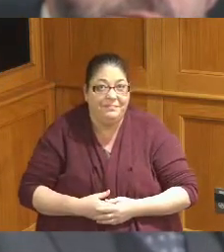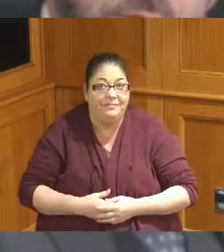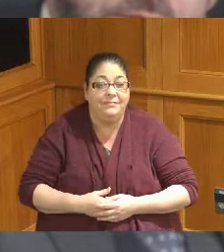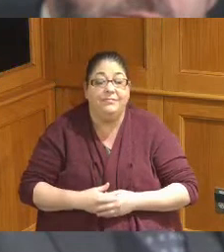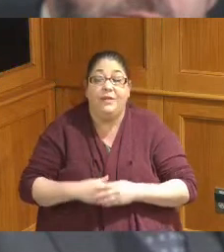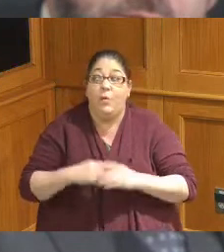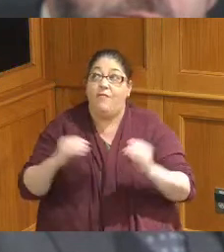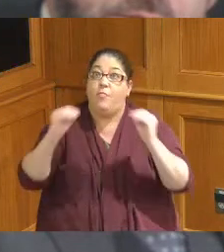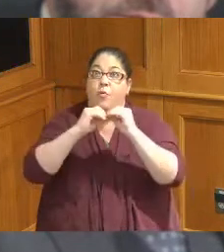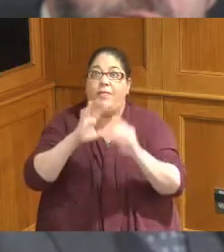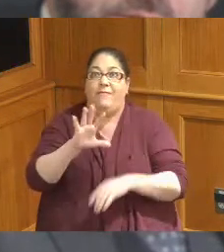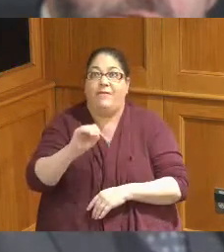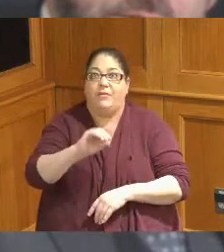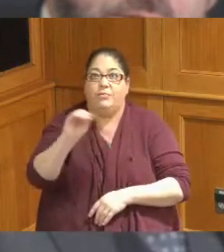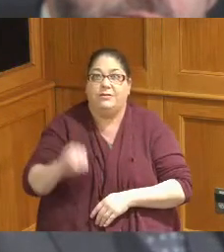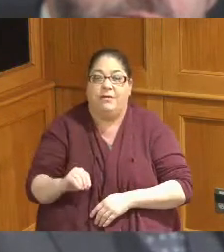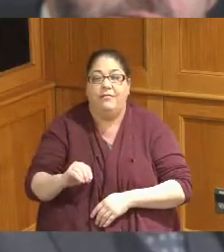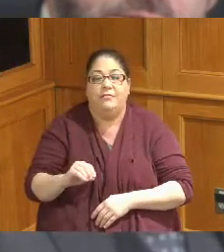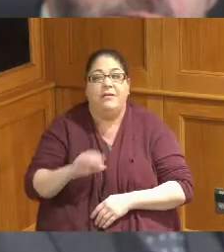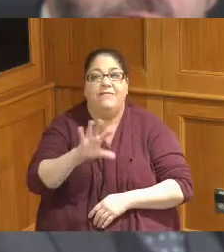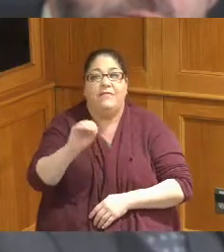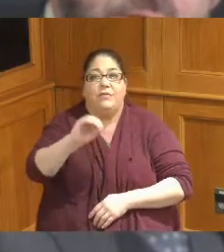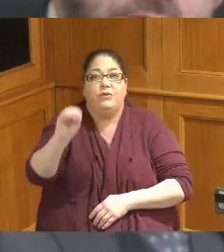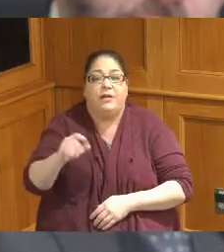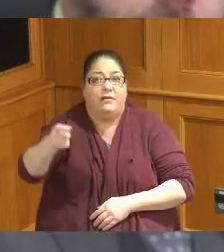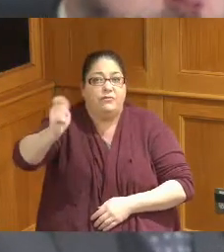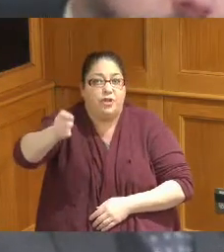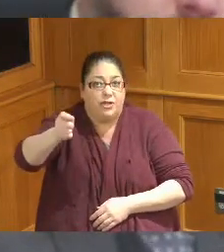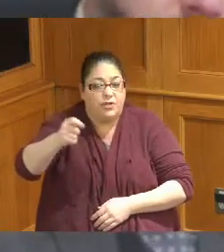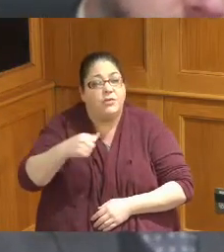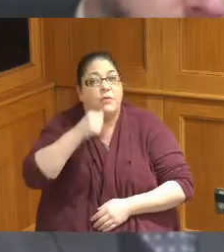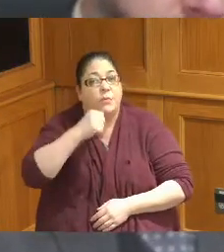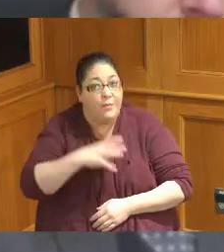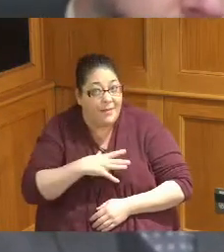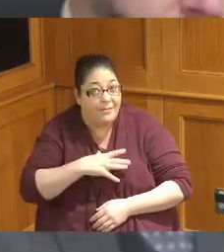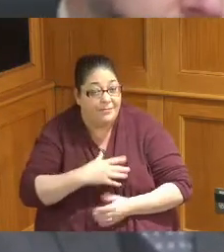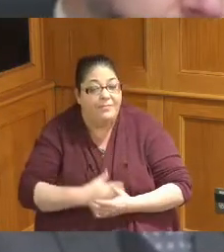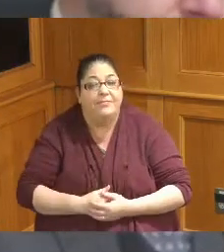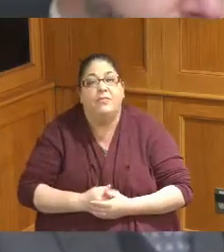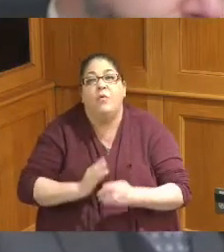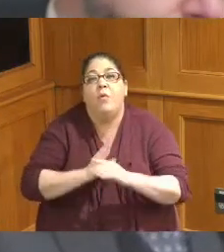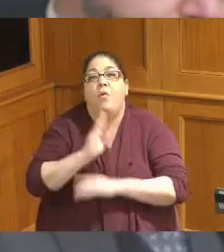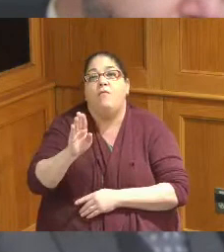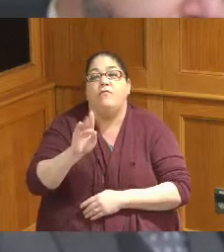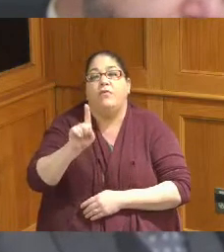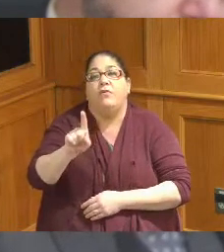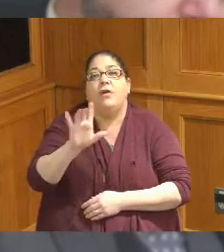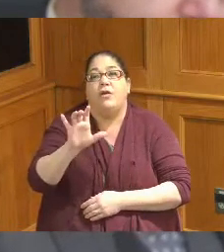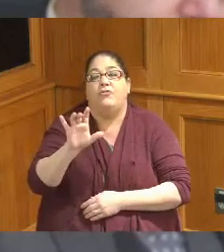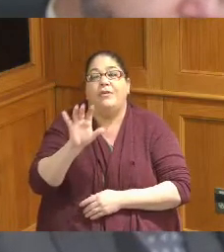we've got 50 percent of our Judges are women and then we have over a hundred elected women